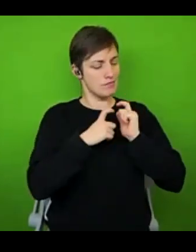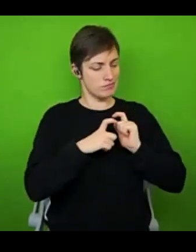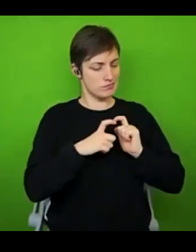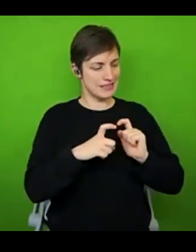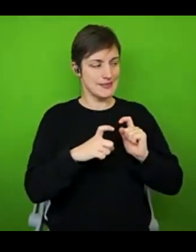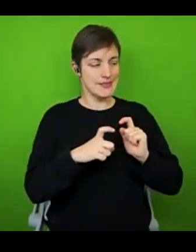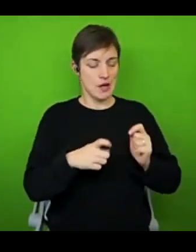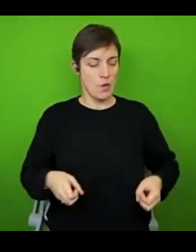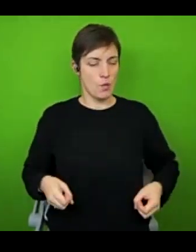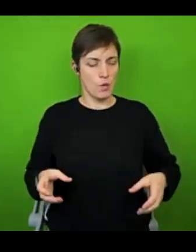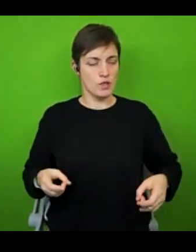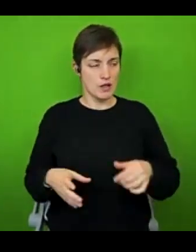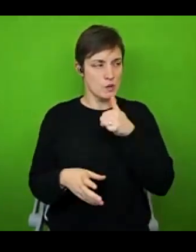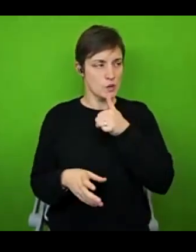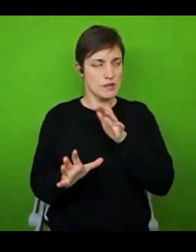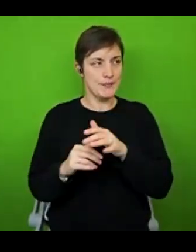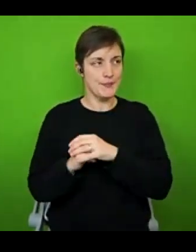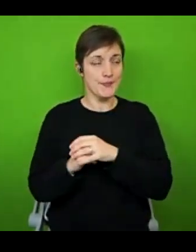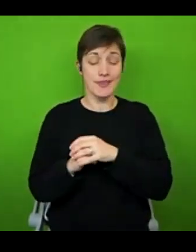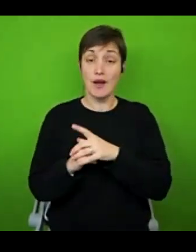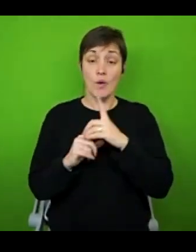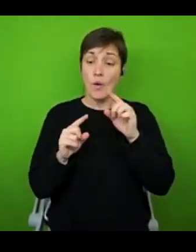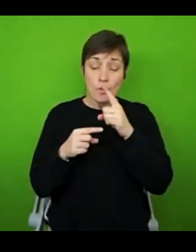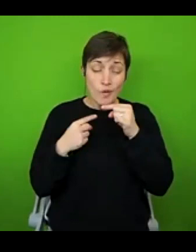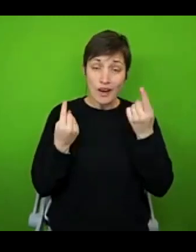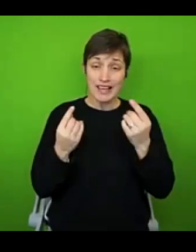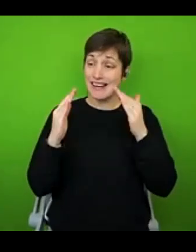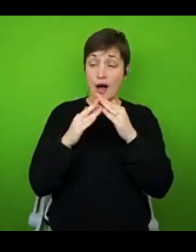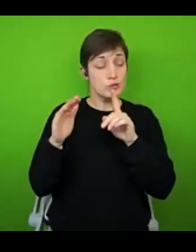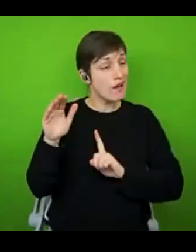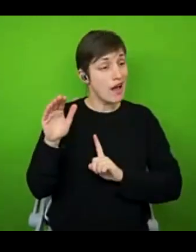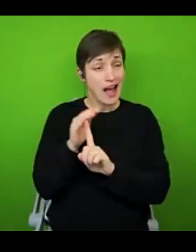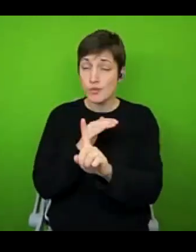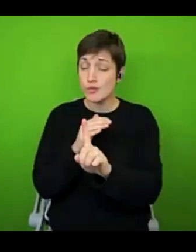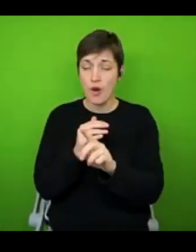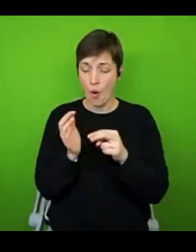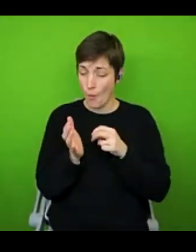though I could barely leave the house and walk for more than a few metres at a time, the idea of using a wheelchair